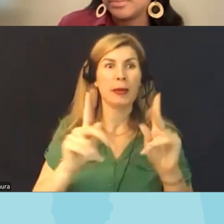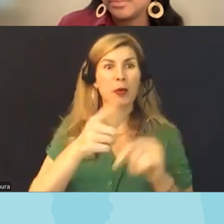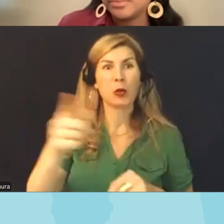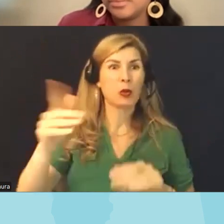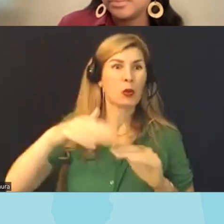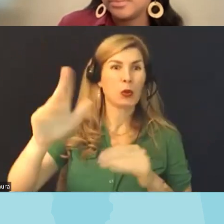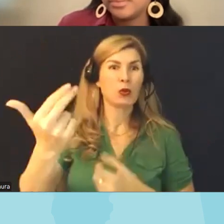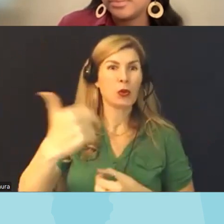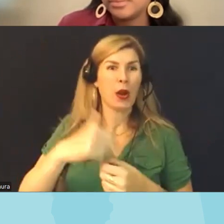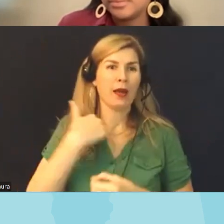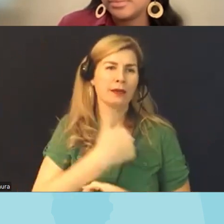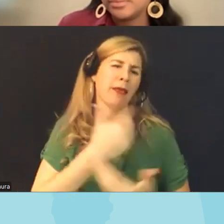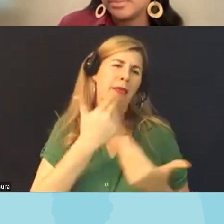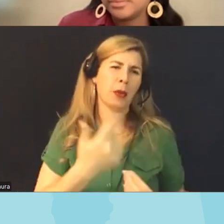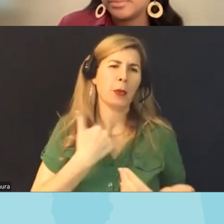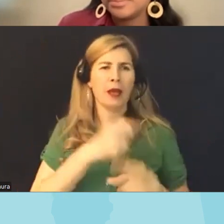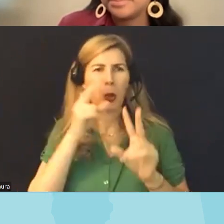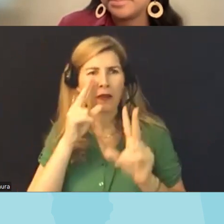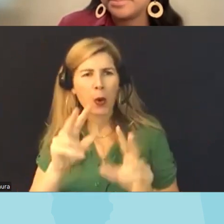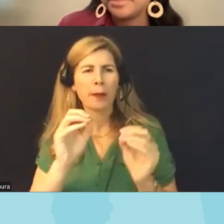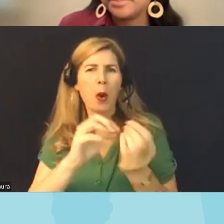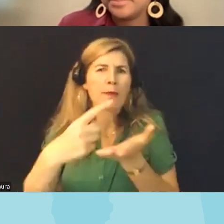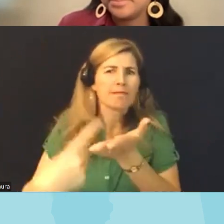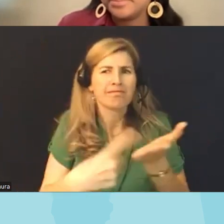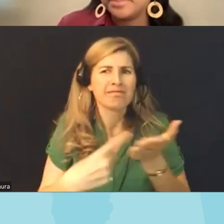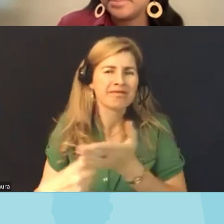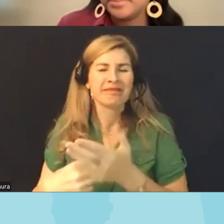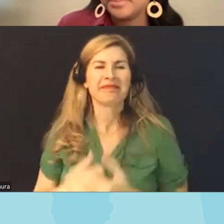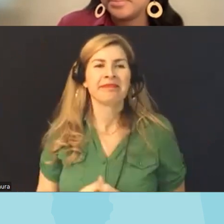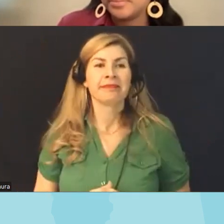us today we're looking forward to continuing this conversation so I want to thank you all and